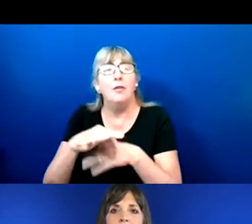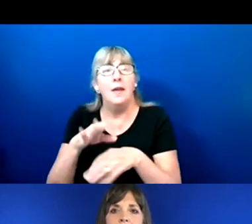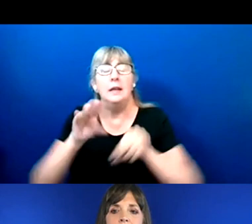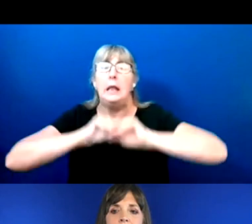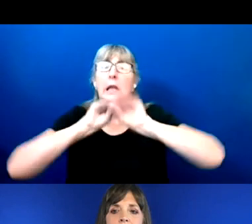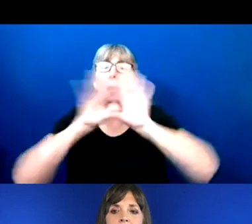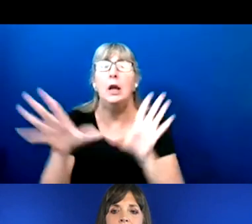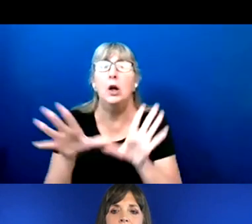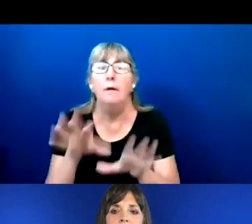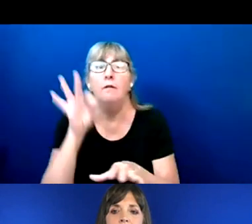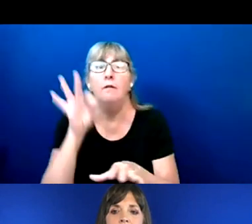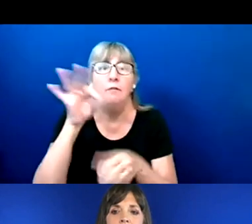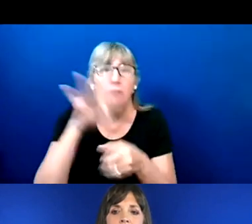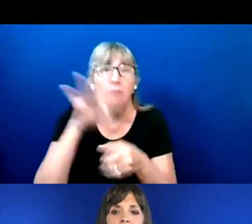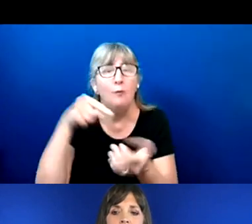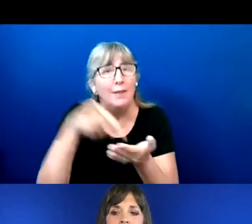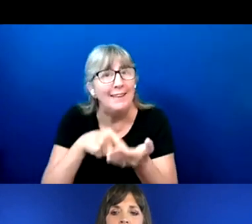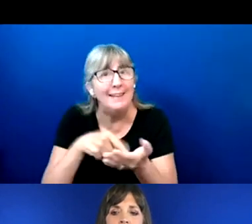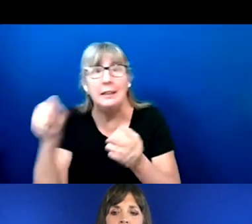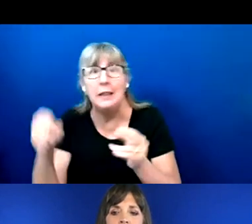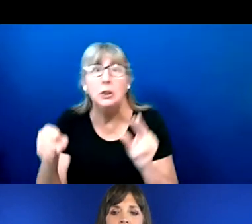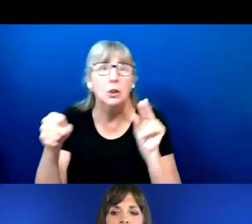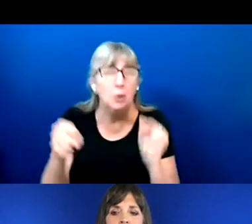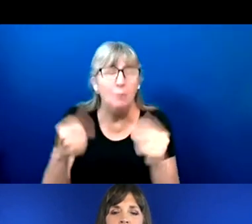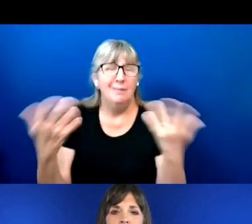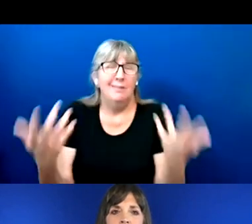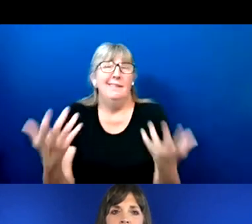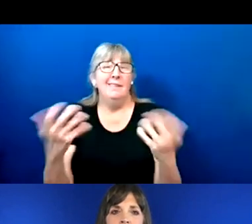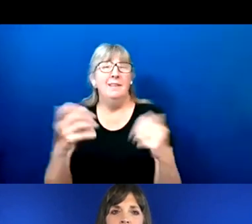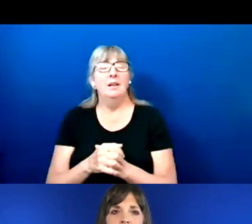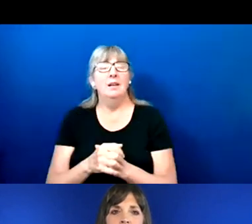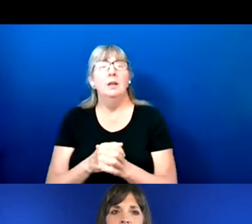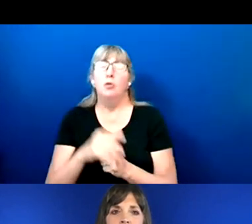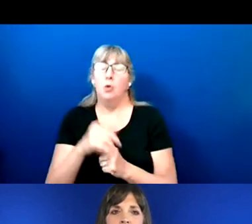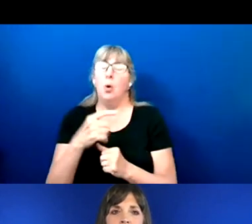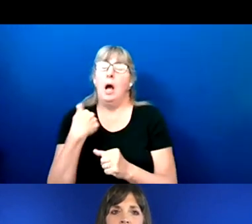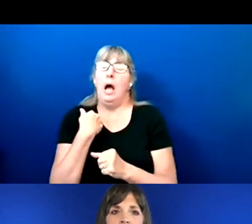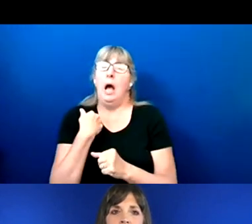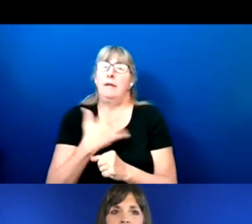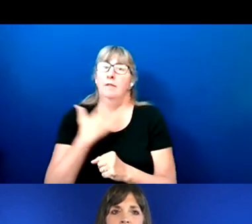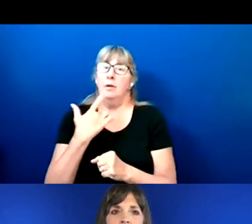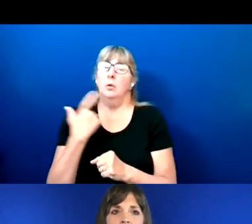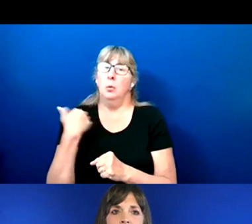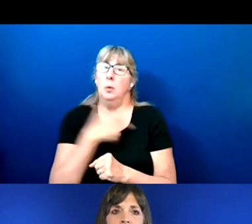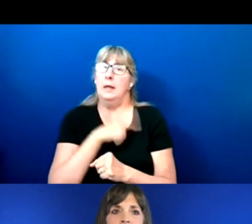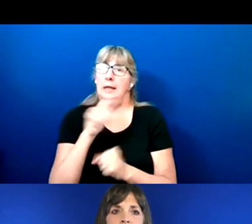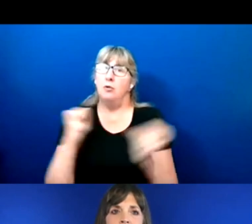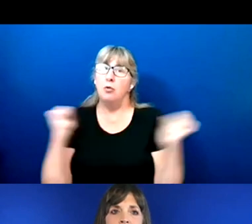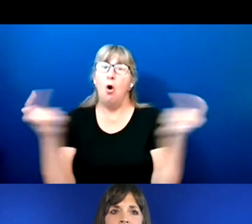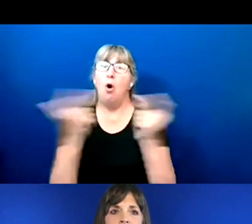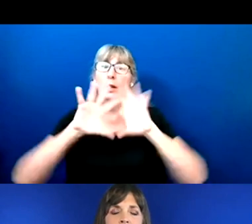So I think that one thing that we collectively could all do is move towards more accessible